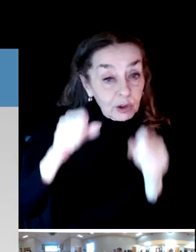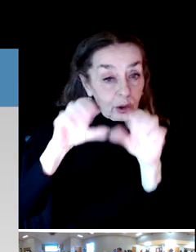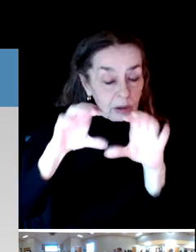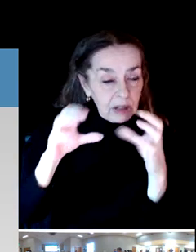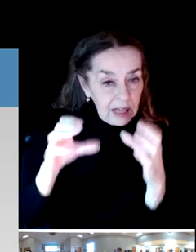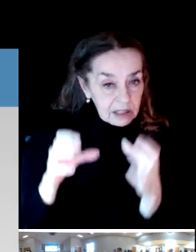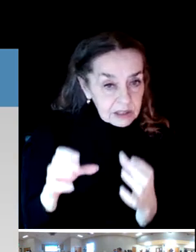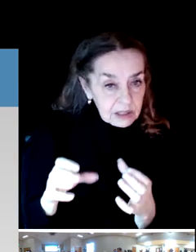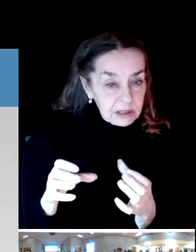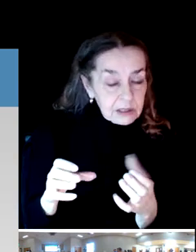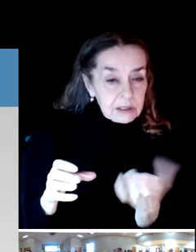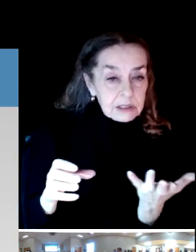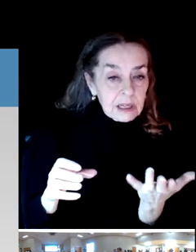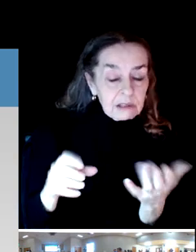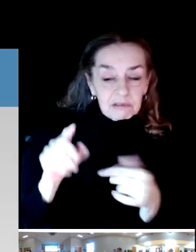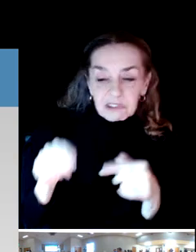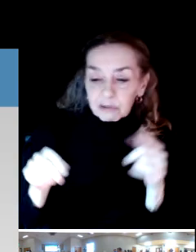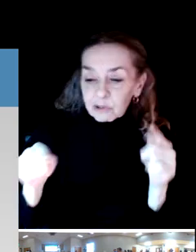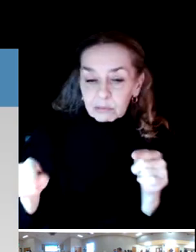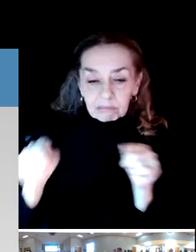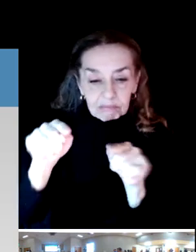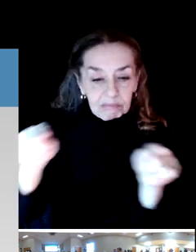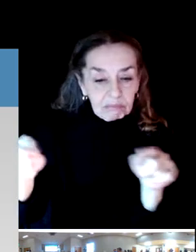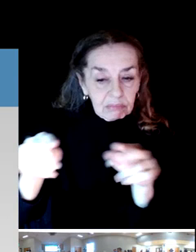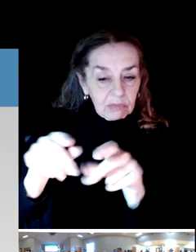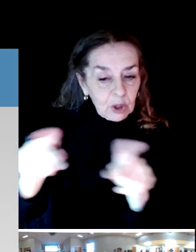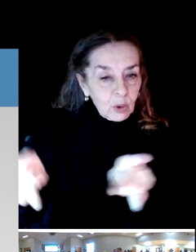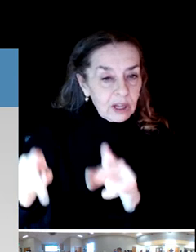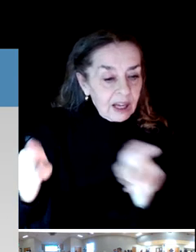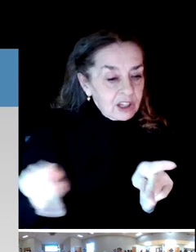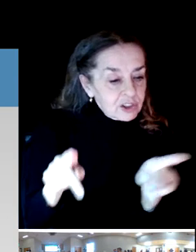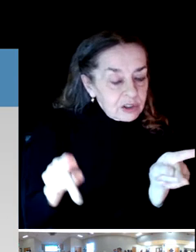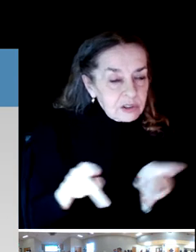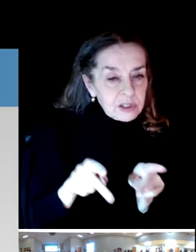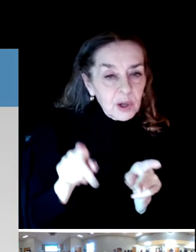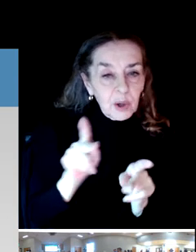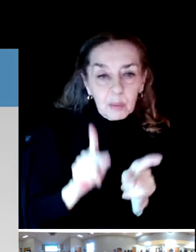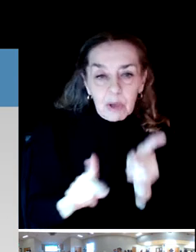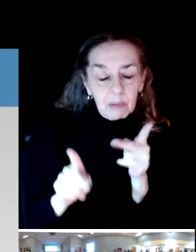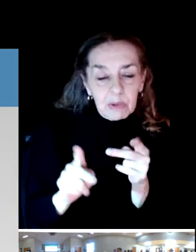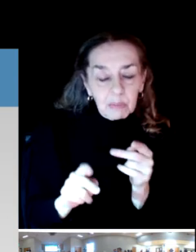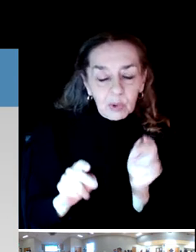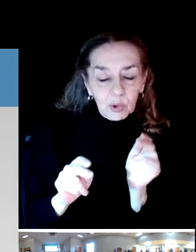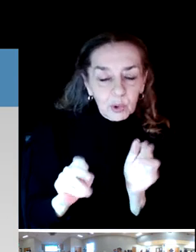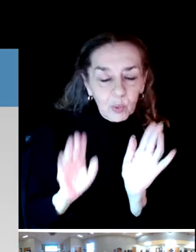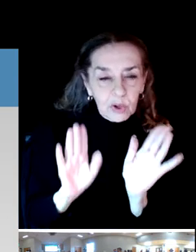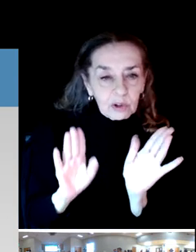facilities that could have been folks that use the wonderful wood shop or the rock shop